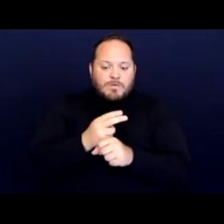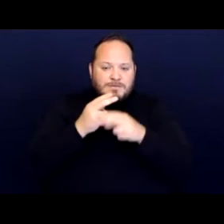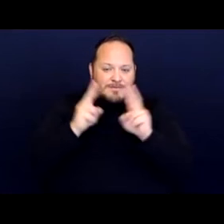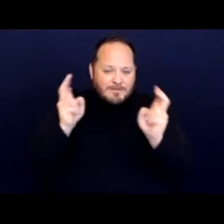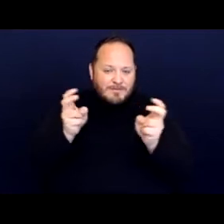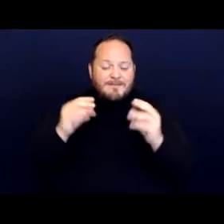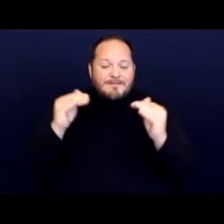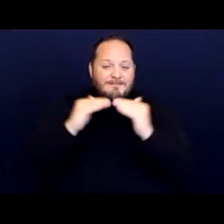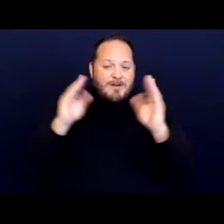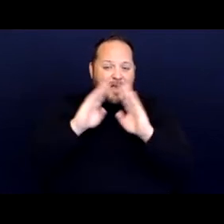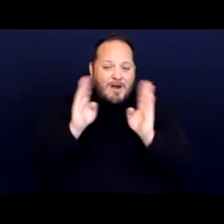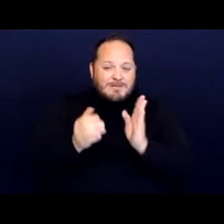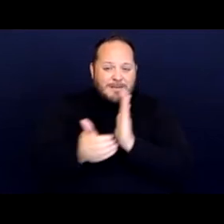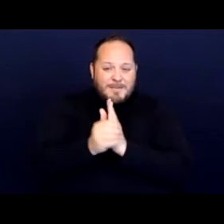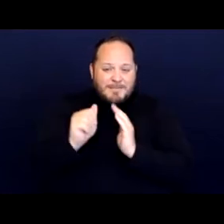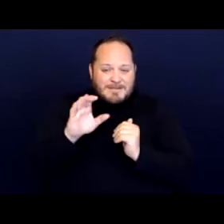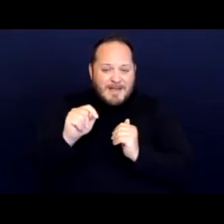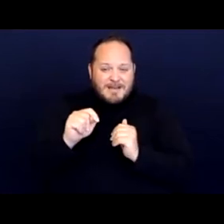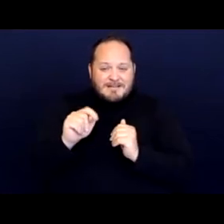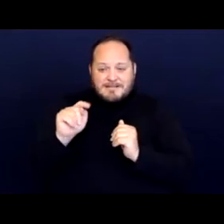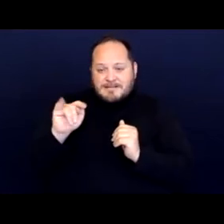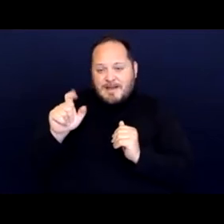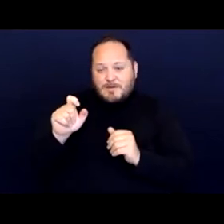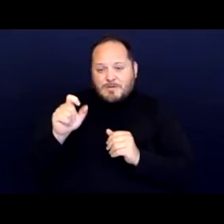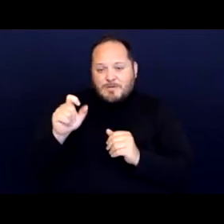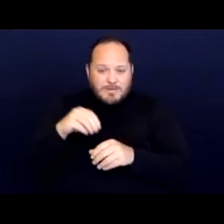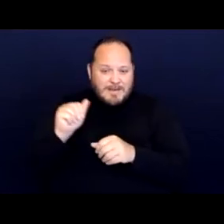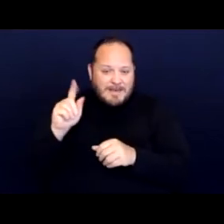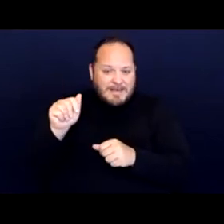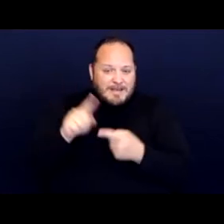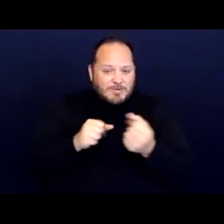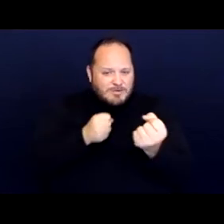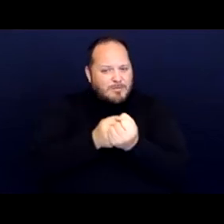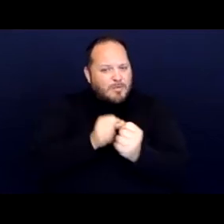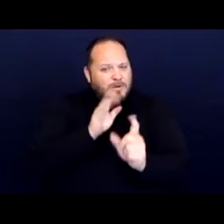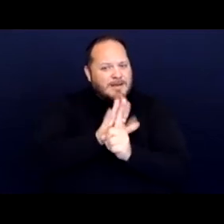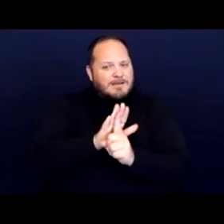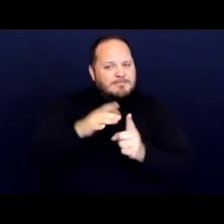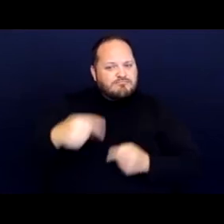and title two of the ADA to support his failure to accommodate claims.